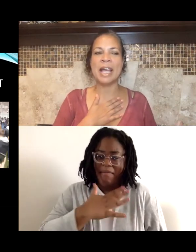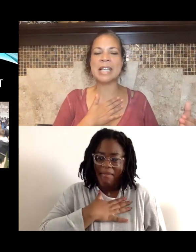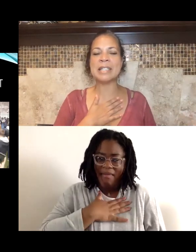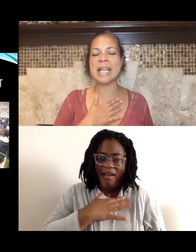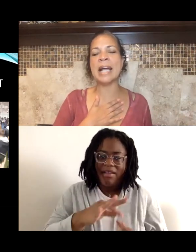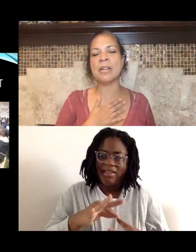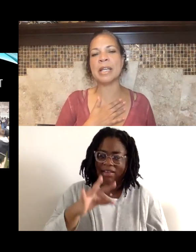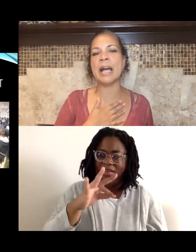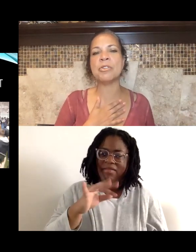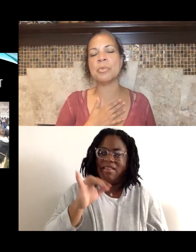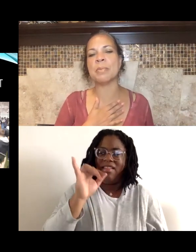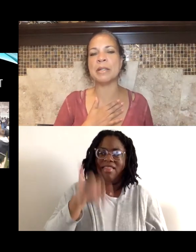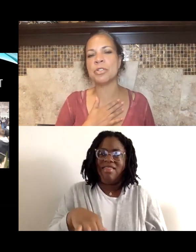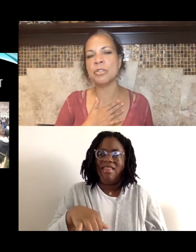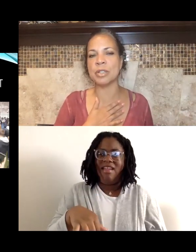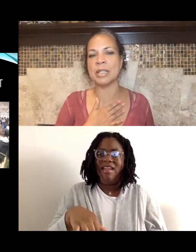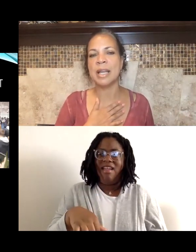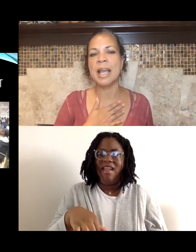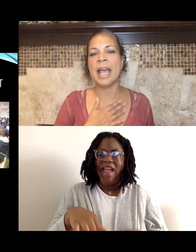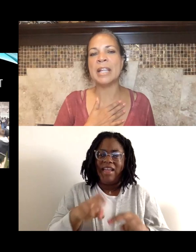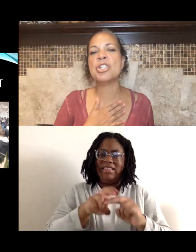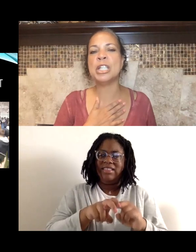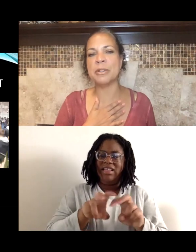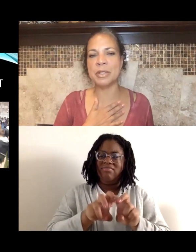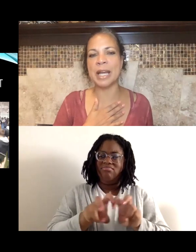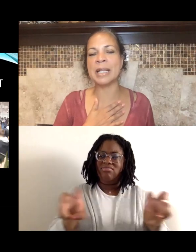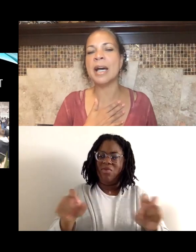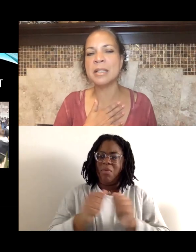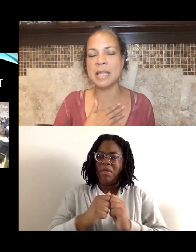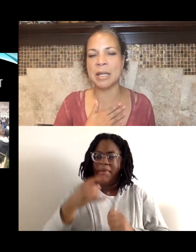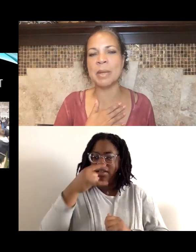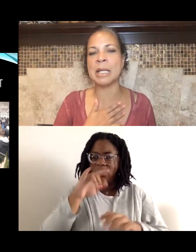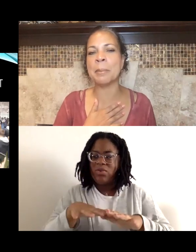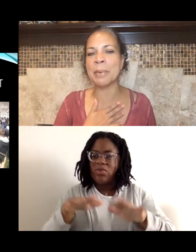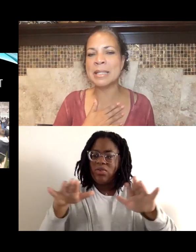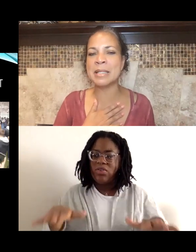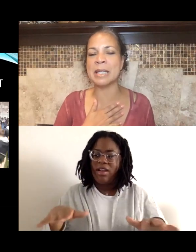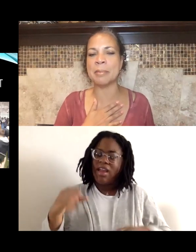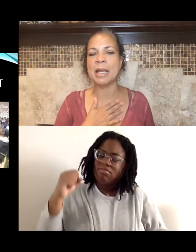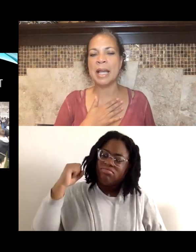as I sat on the couch with my children, and cheered and hugged them and embraced them,